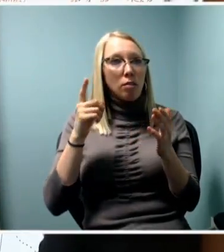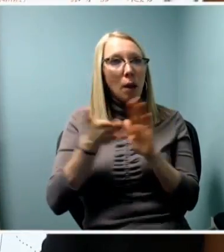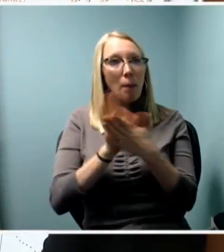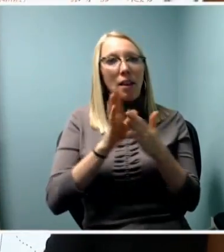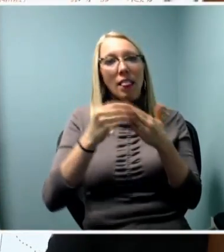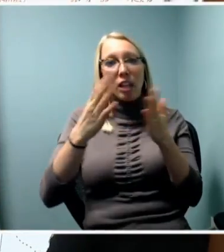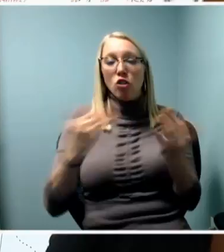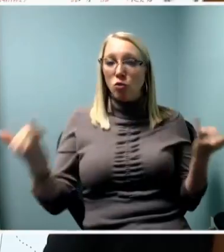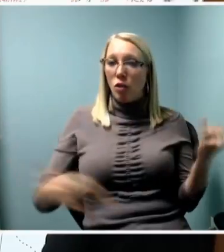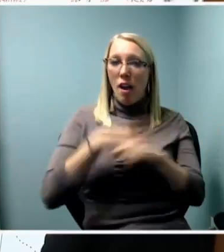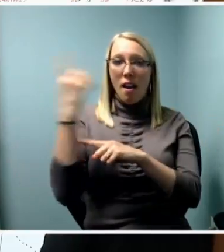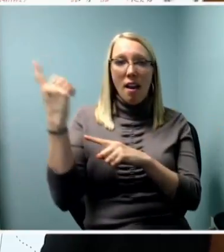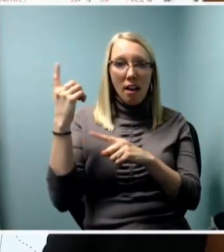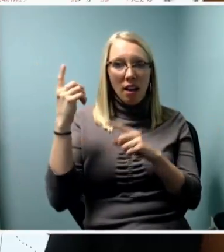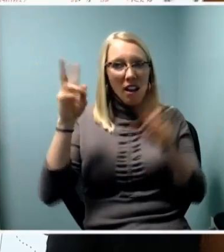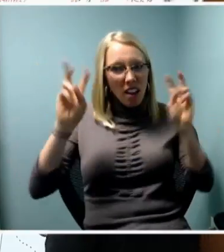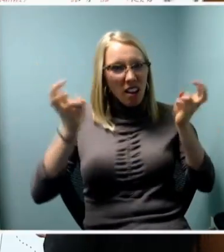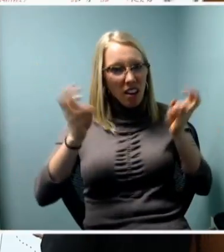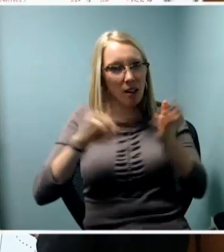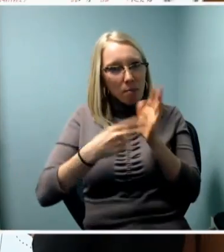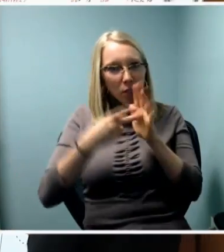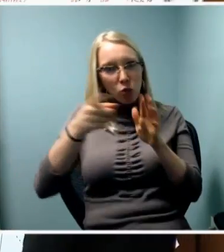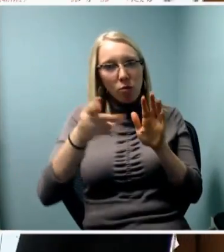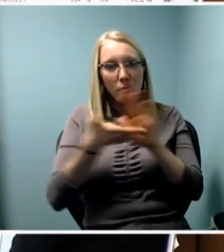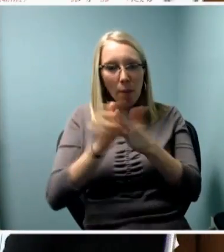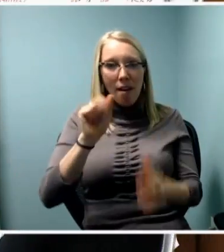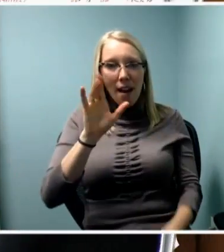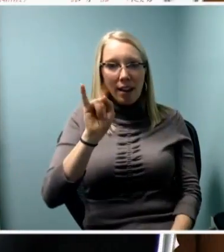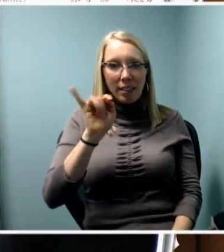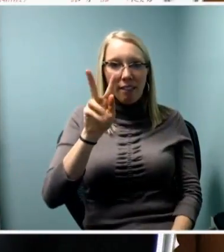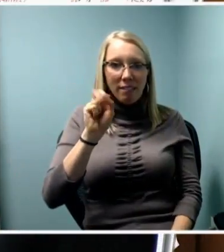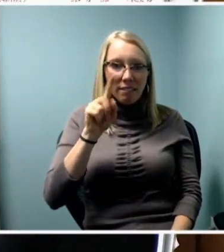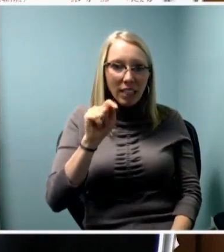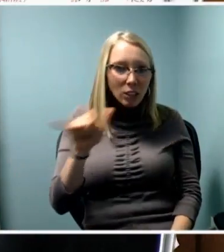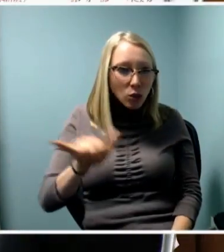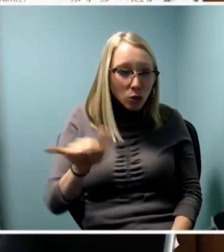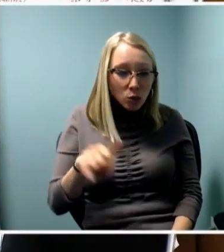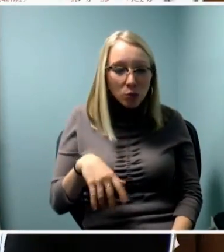We did talk a little bit about how 20 years have seen some changes